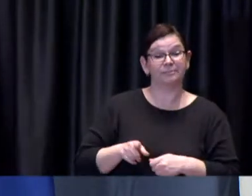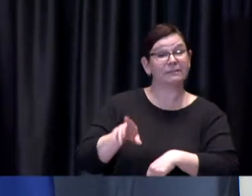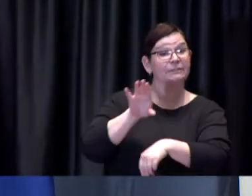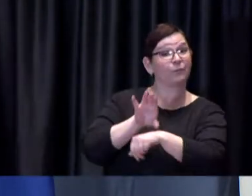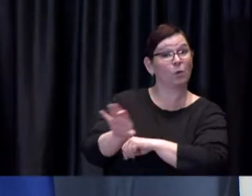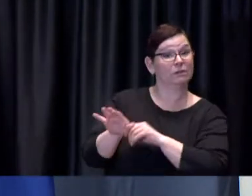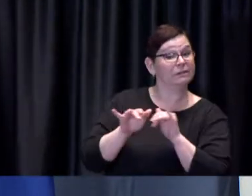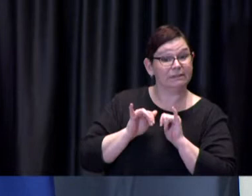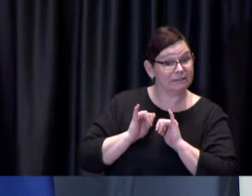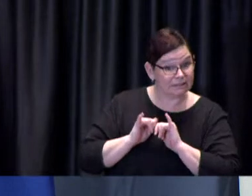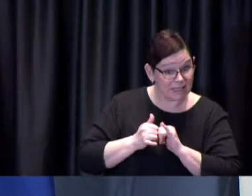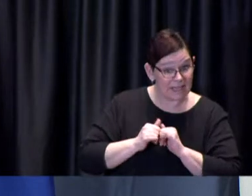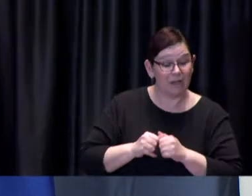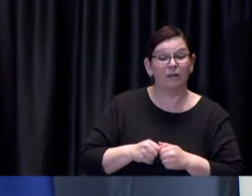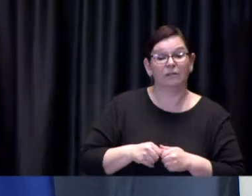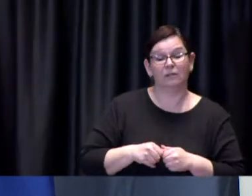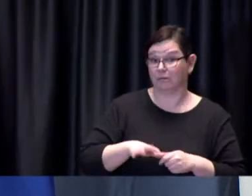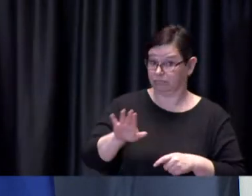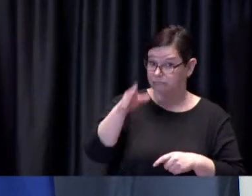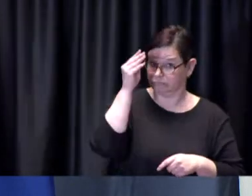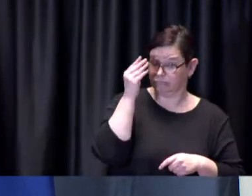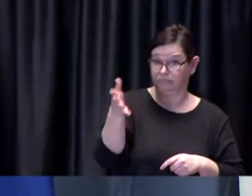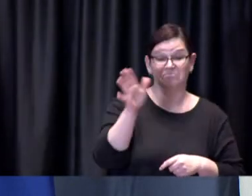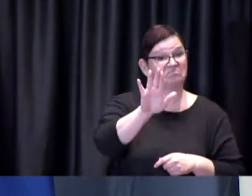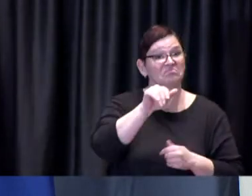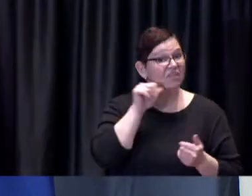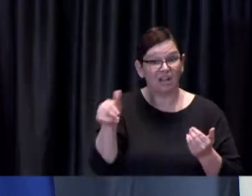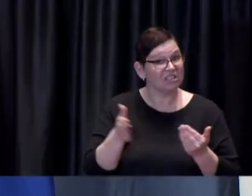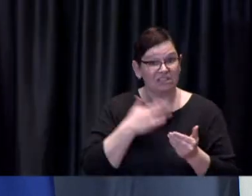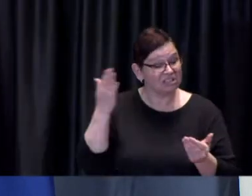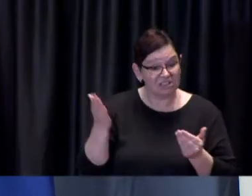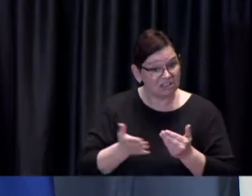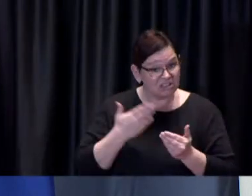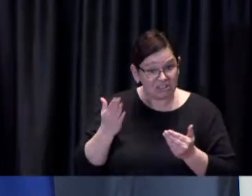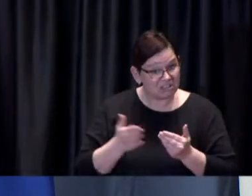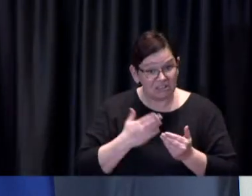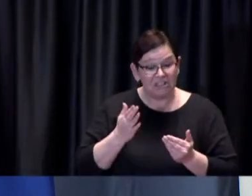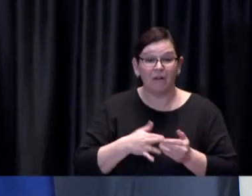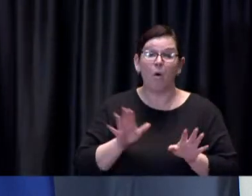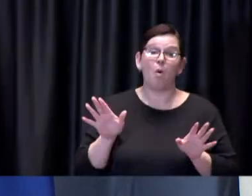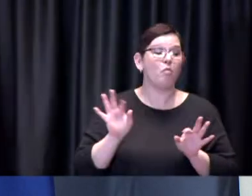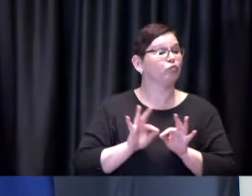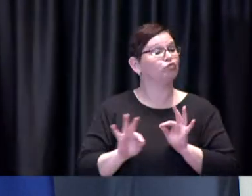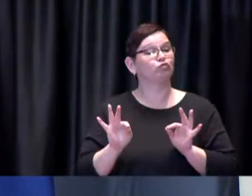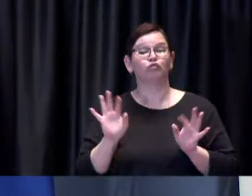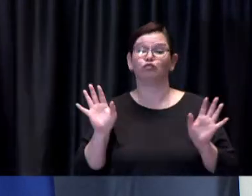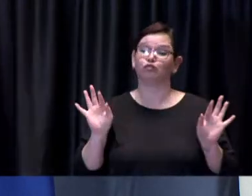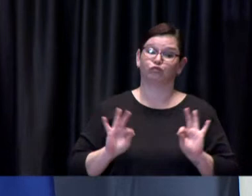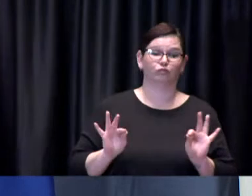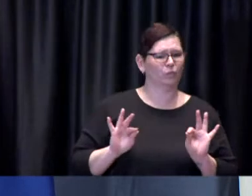but I would say that just an eyeball test would often though not always tell you that certain groups of people